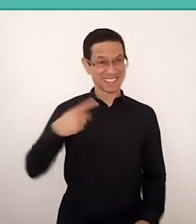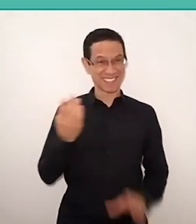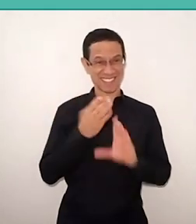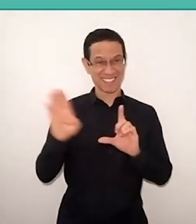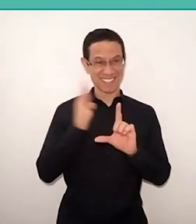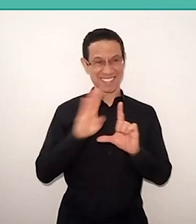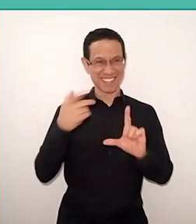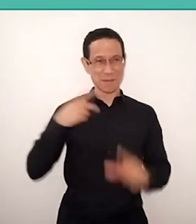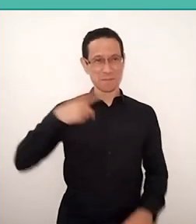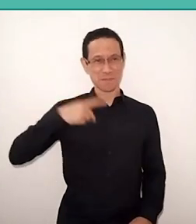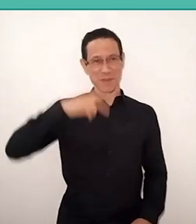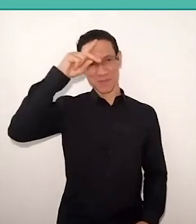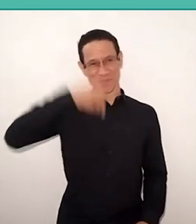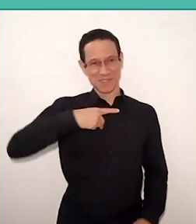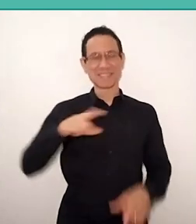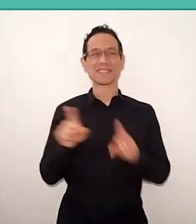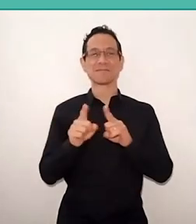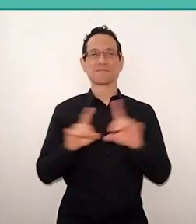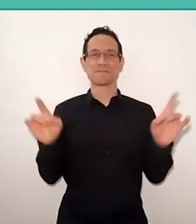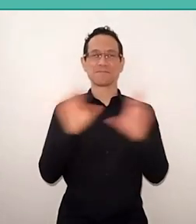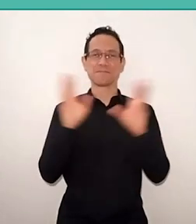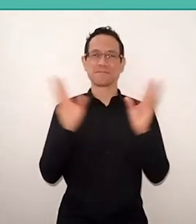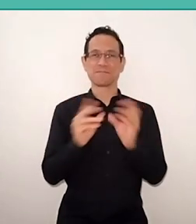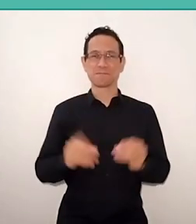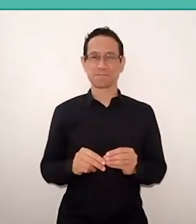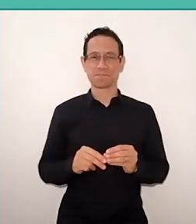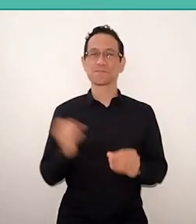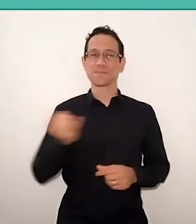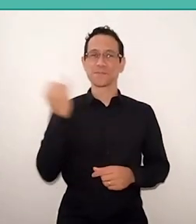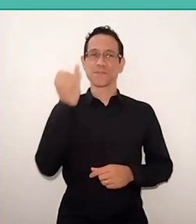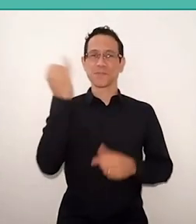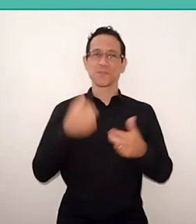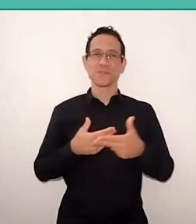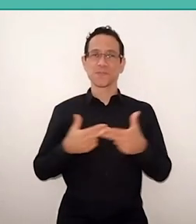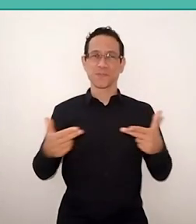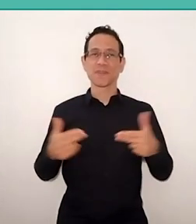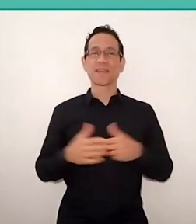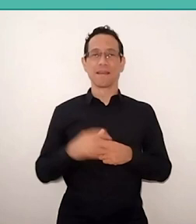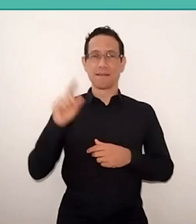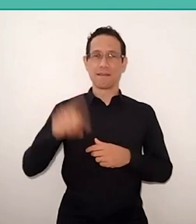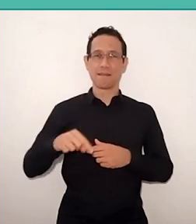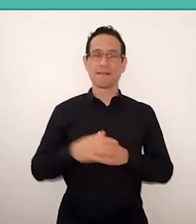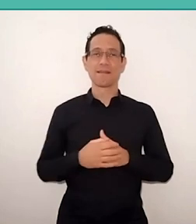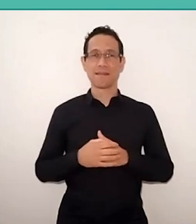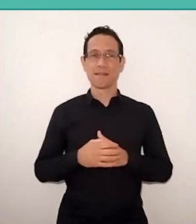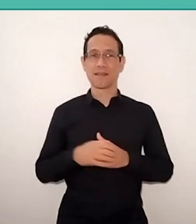and I also want to finish with an important thing that Sergio spoke today.